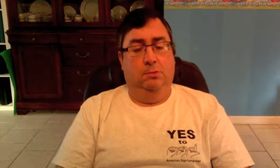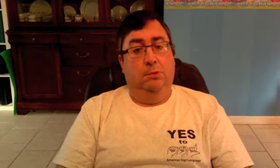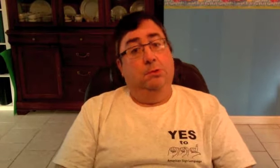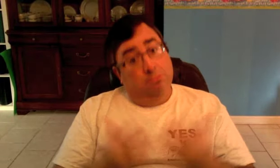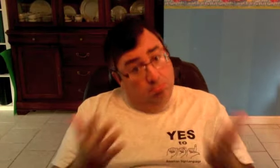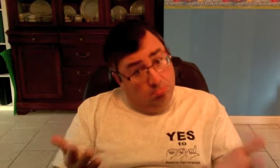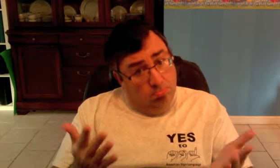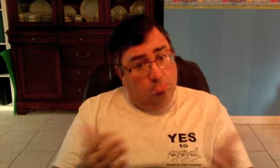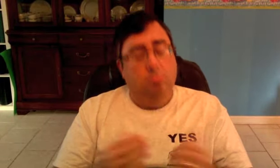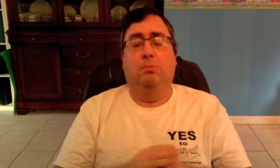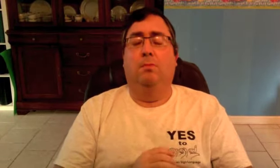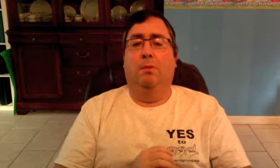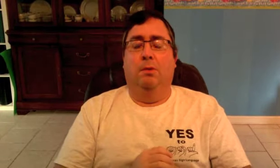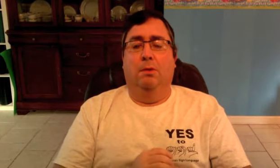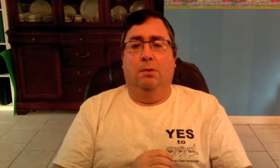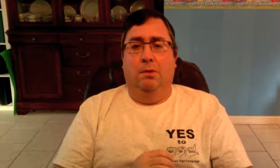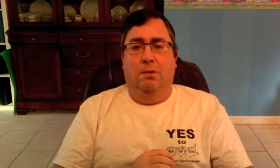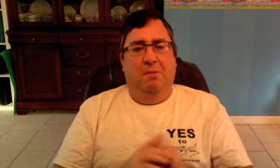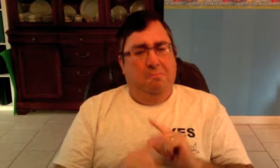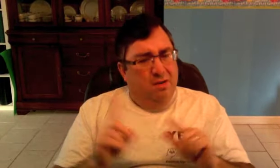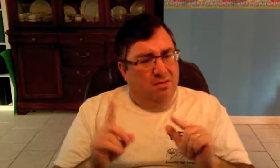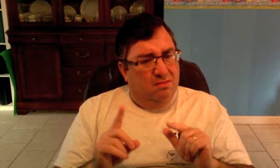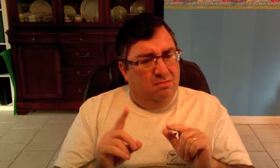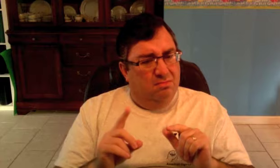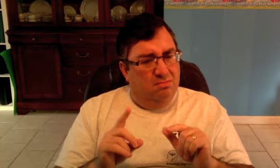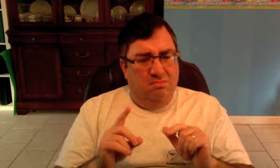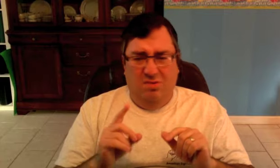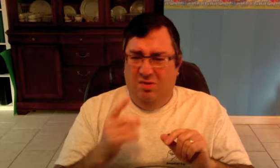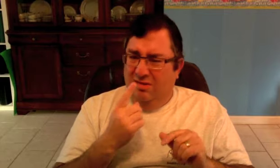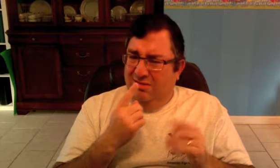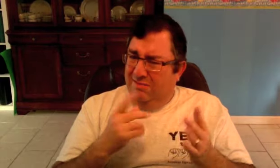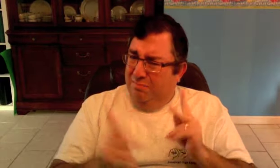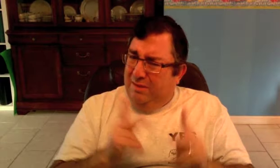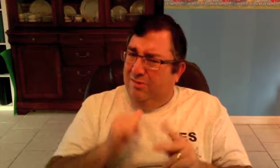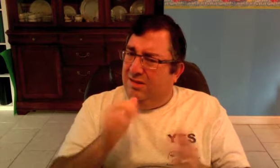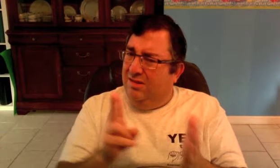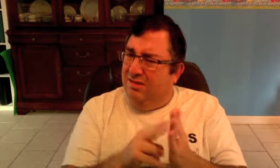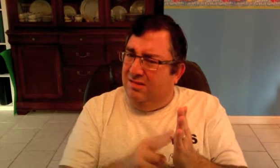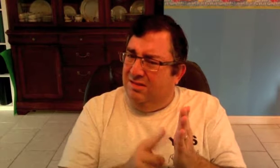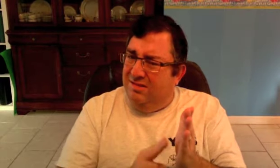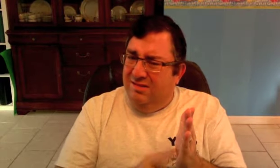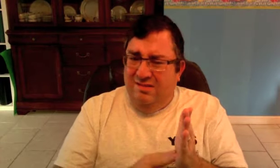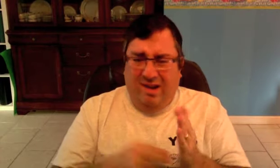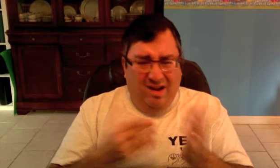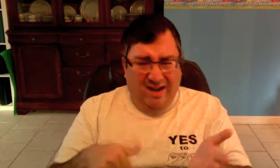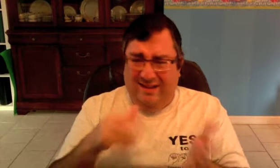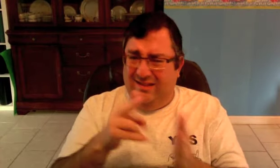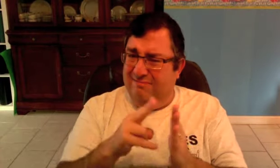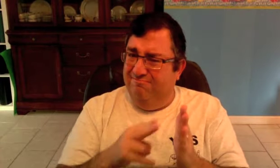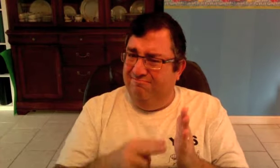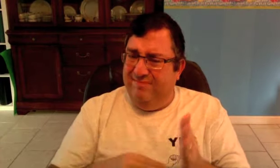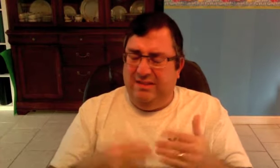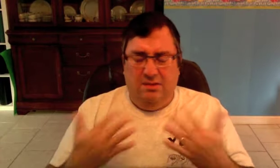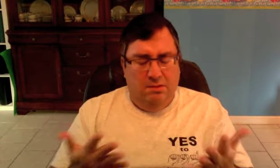But.... people out there are not signing it!